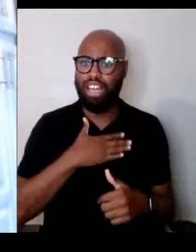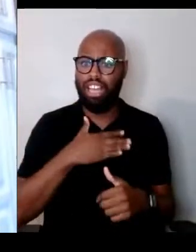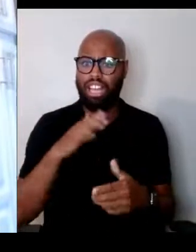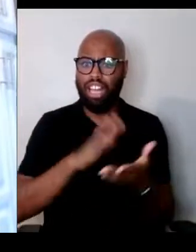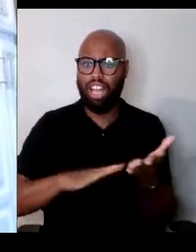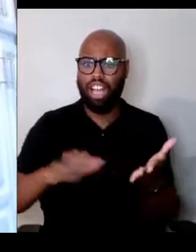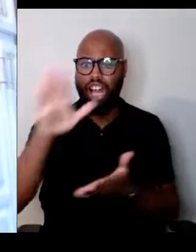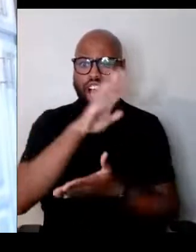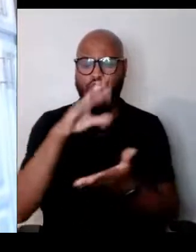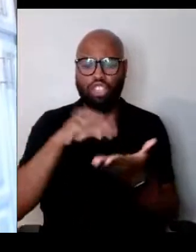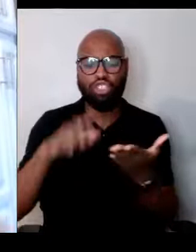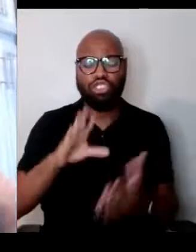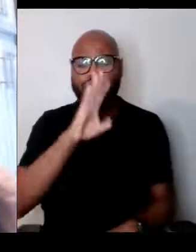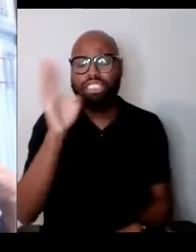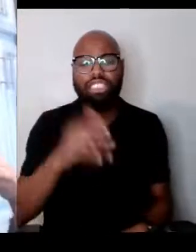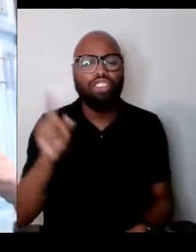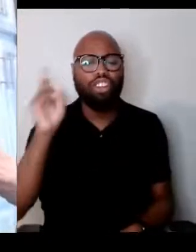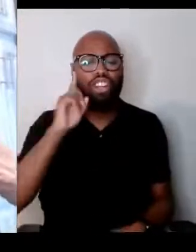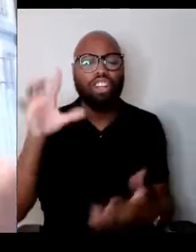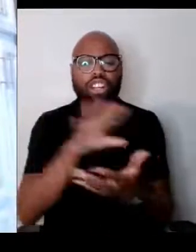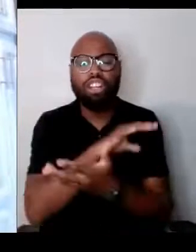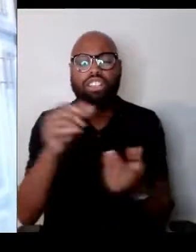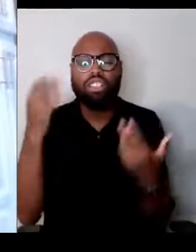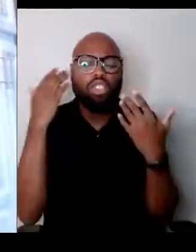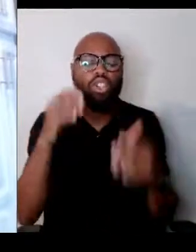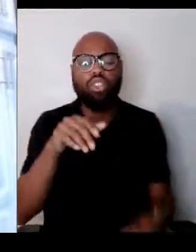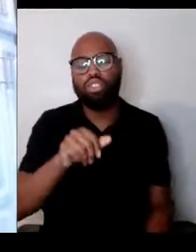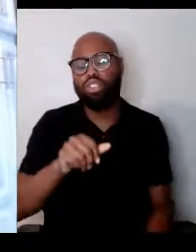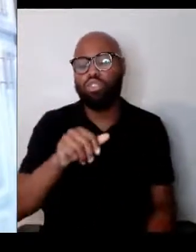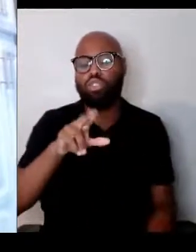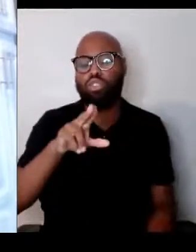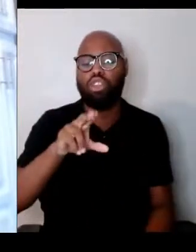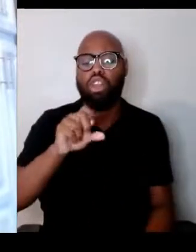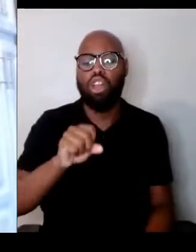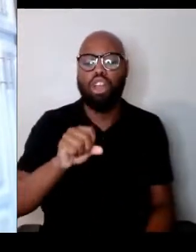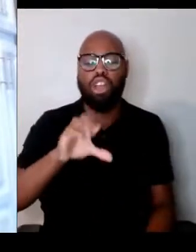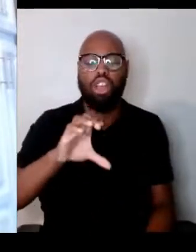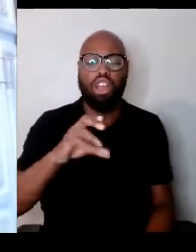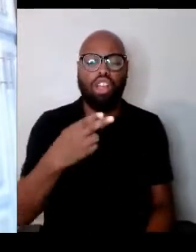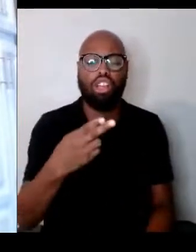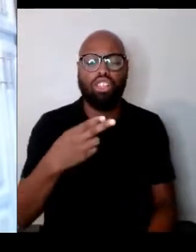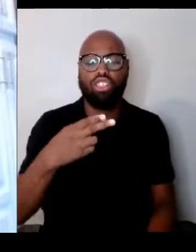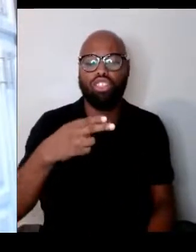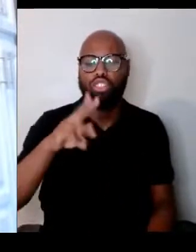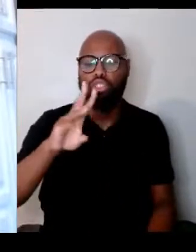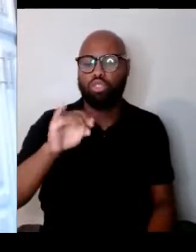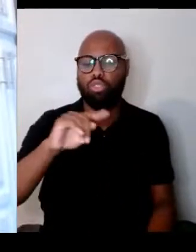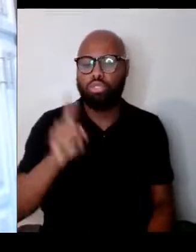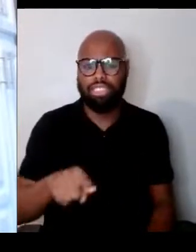They have no idea, they don't know what Auschwitz was and they are 18, 19 and 20 years old.